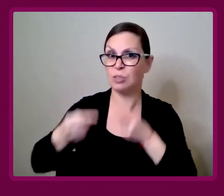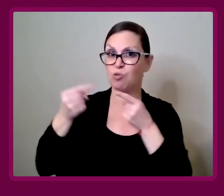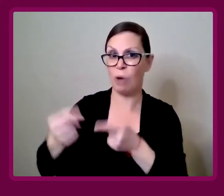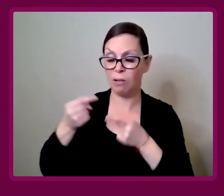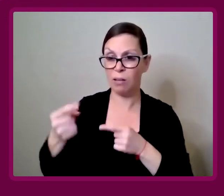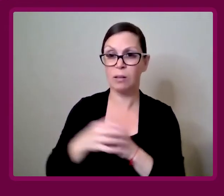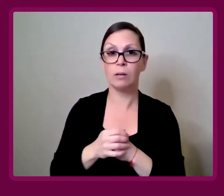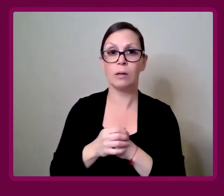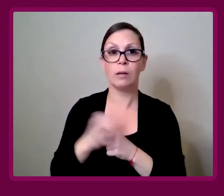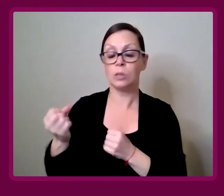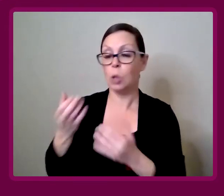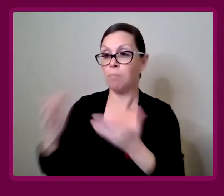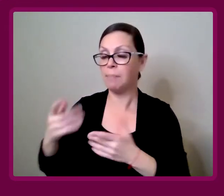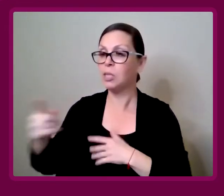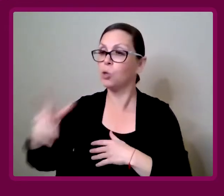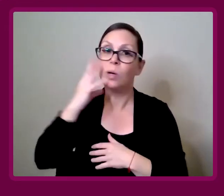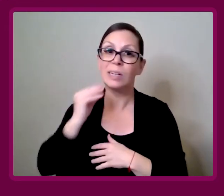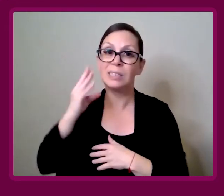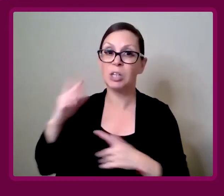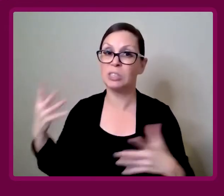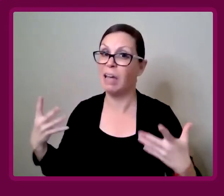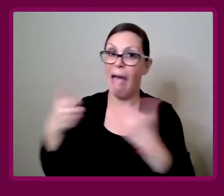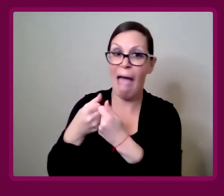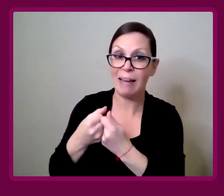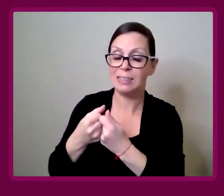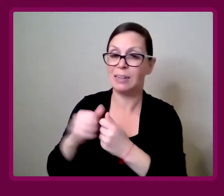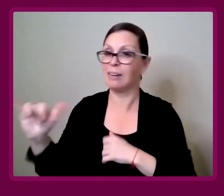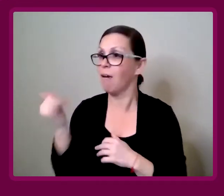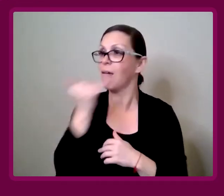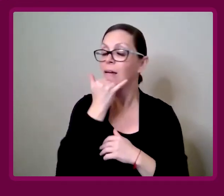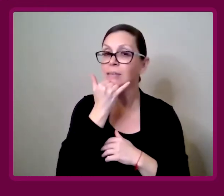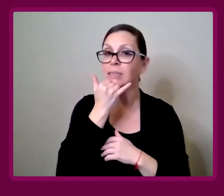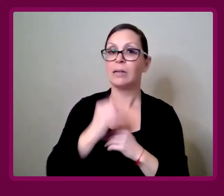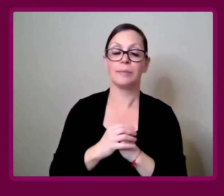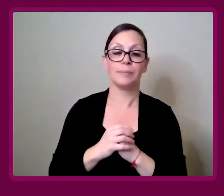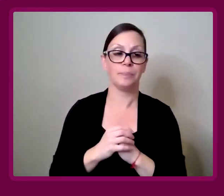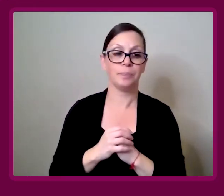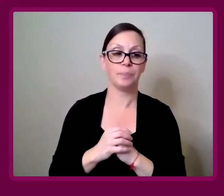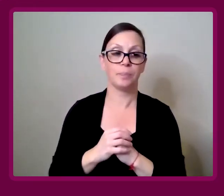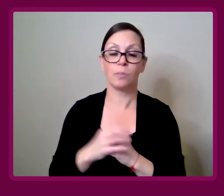Amy Francis-Smith: People maybe had an accident, or maybe there's